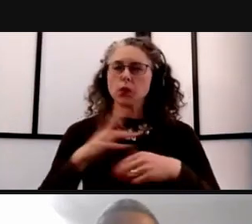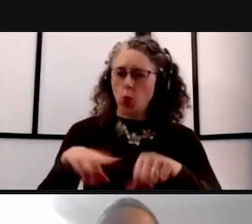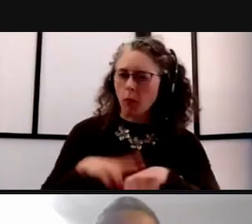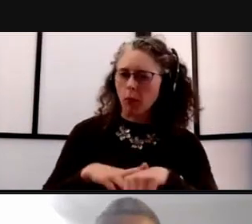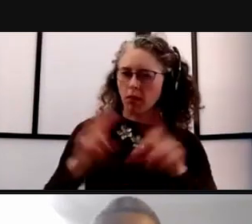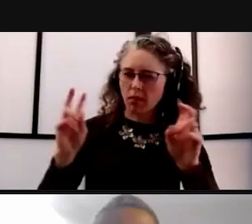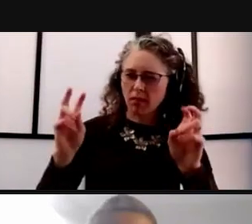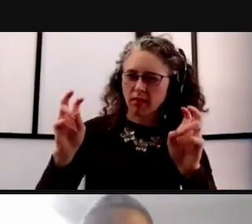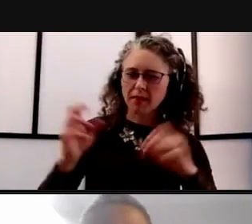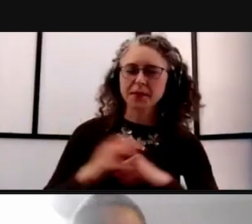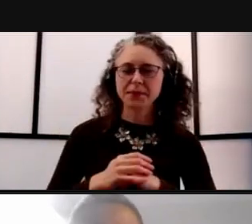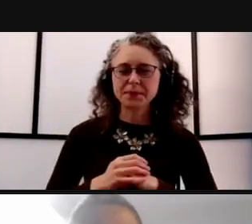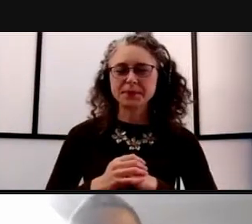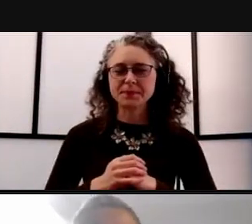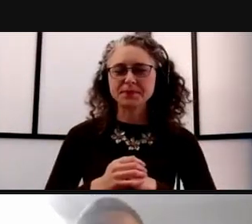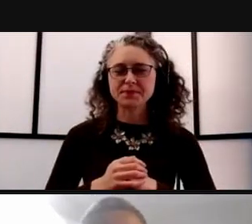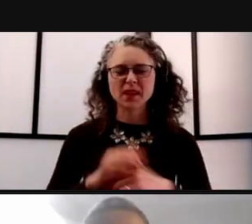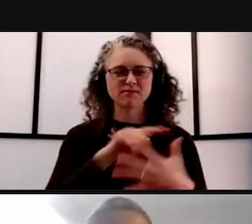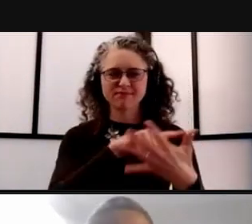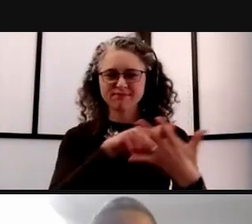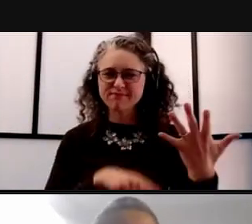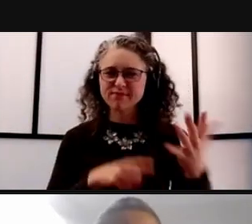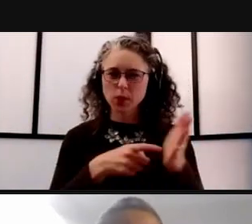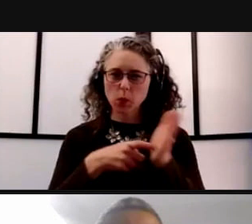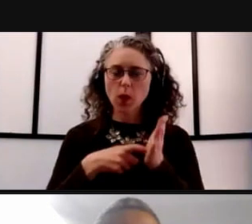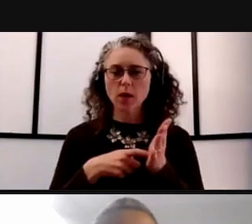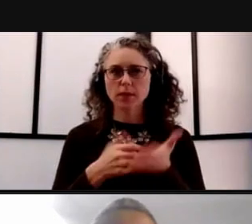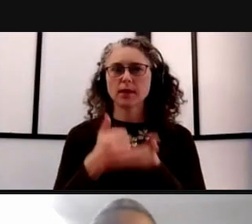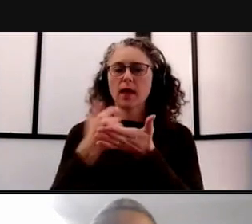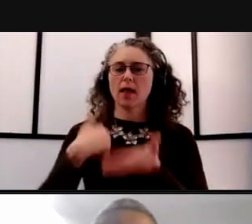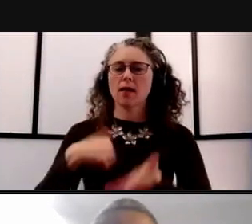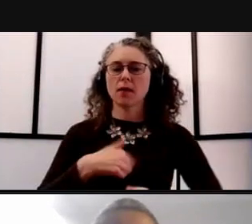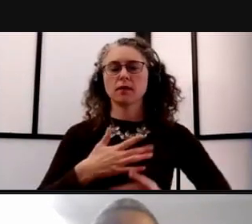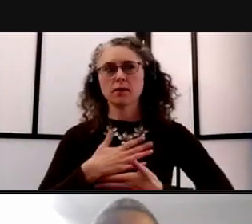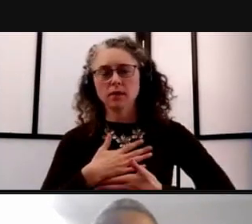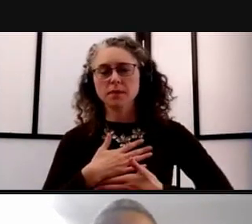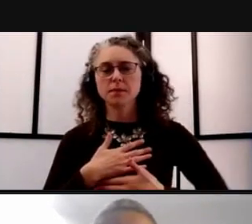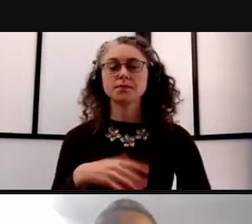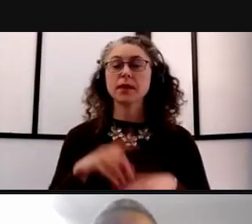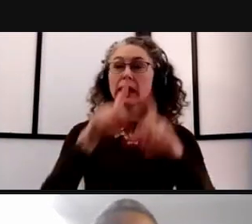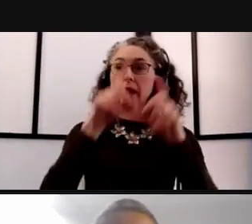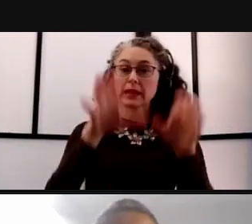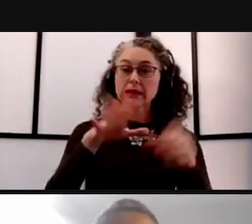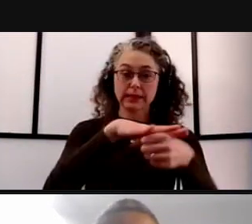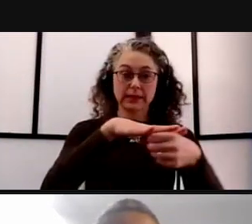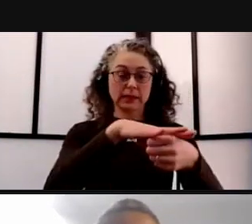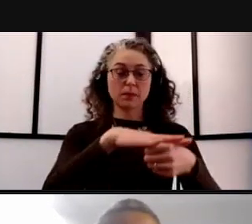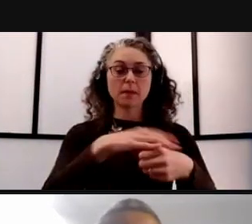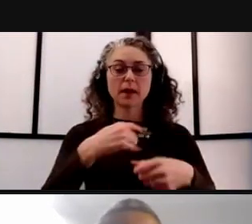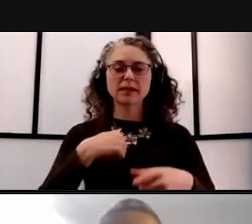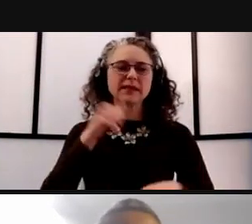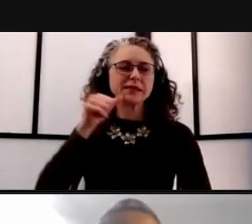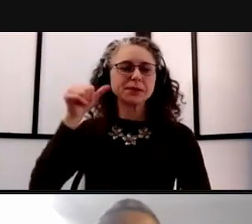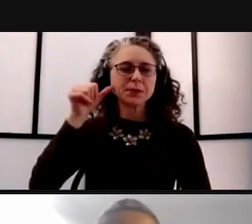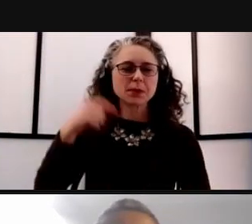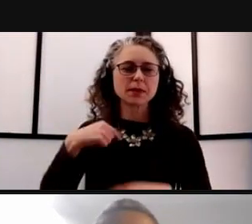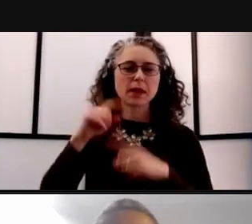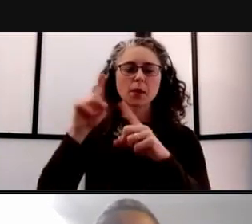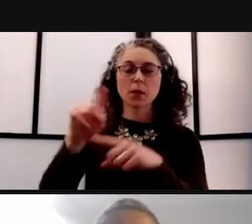And I think all of those help, I would just say like in the testing space, it's remarkable. I gave a talk yesterday with the University of Illinois folks.